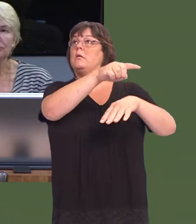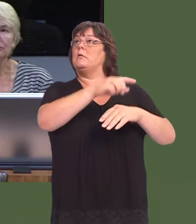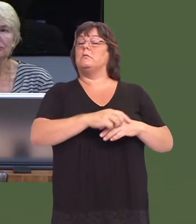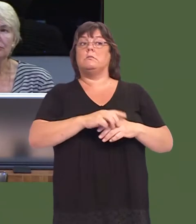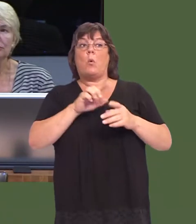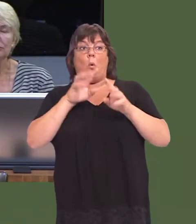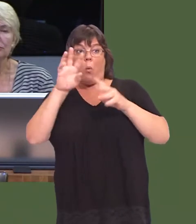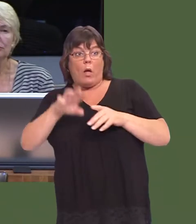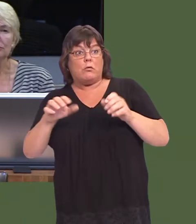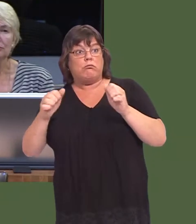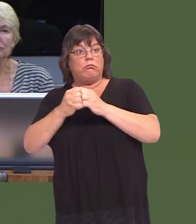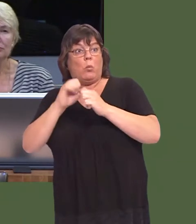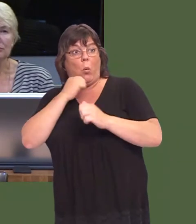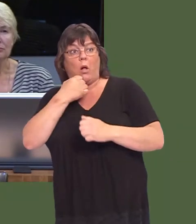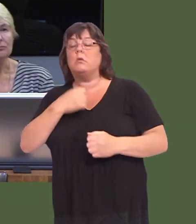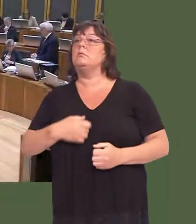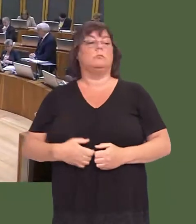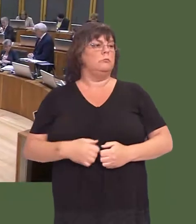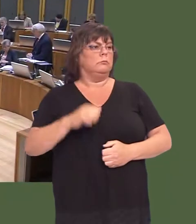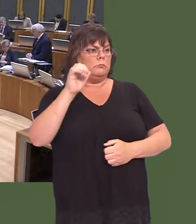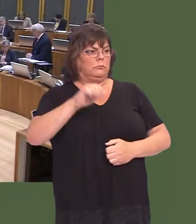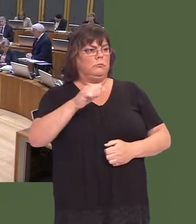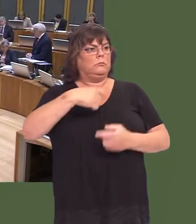Carwyn Jones: The answer to the question is ëyesí. Thatís what we want to do.